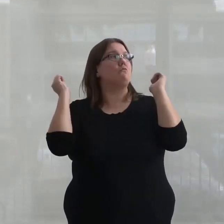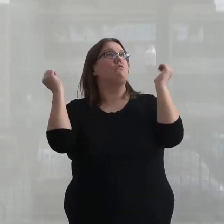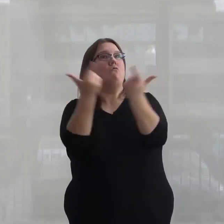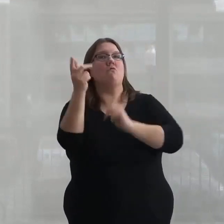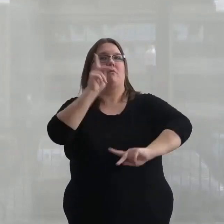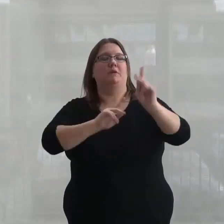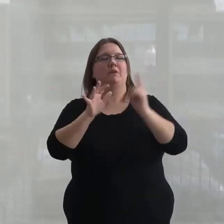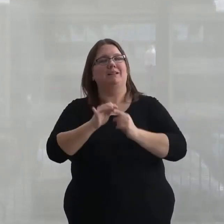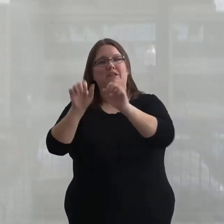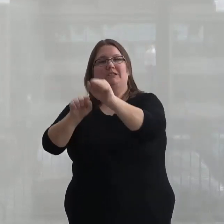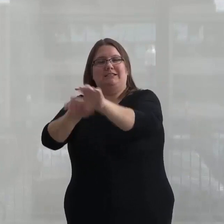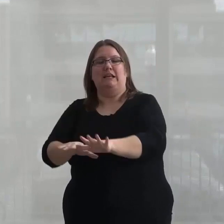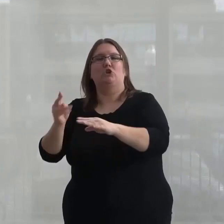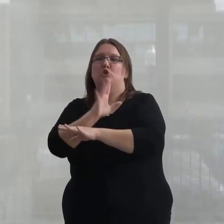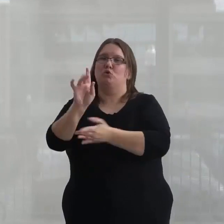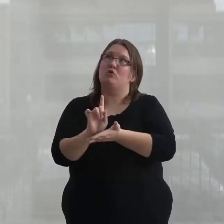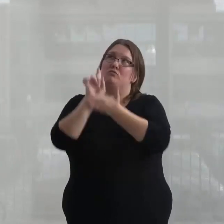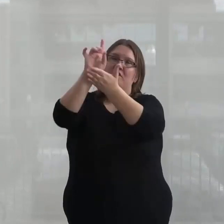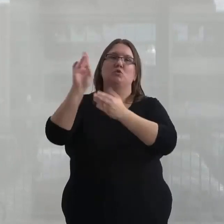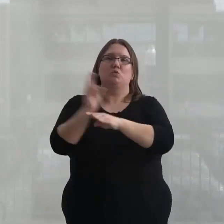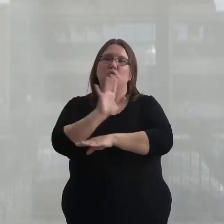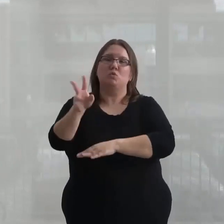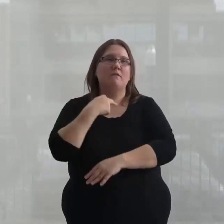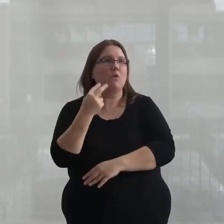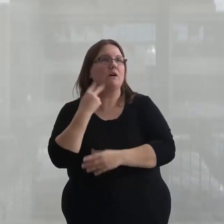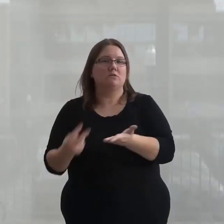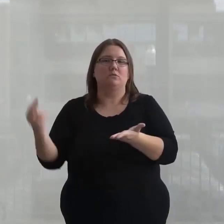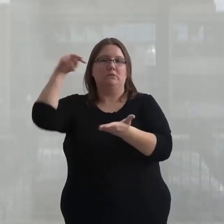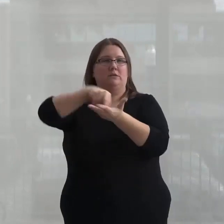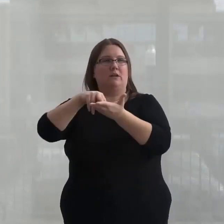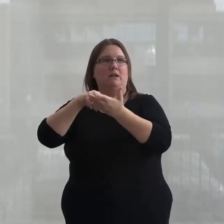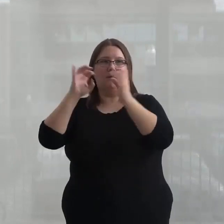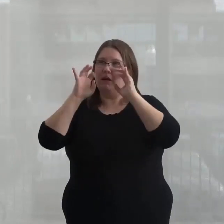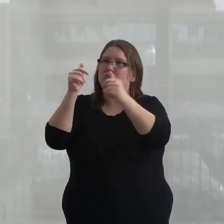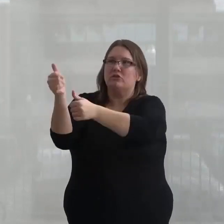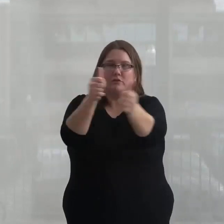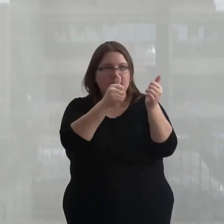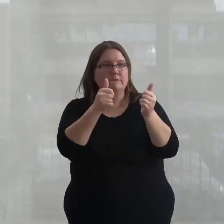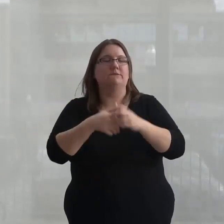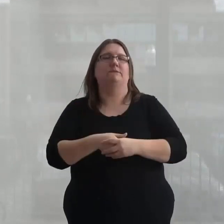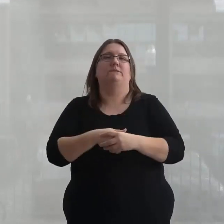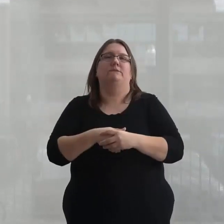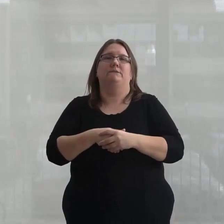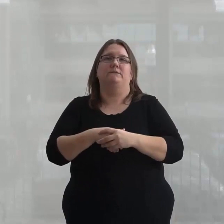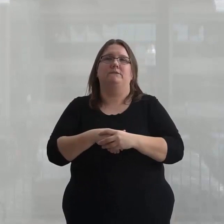and especially settlers, to use their privilege and to use their voice, to stand up, to educate yourself,